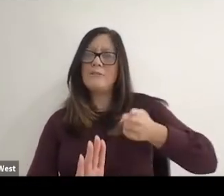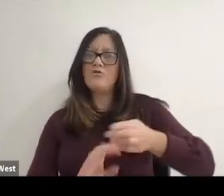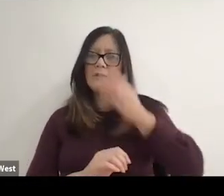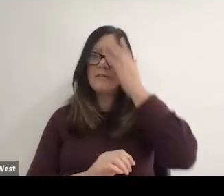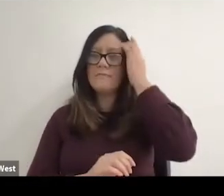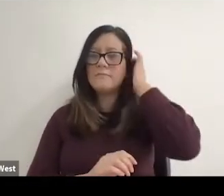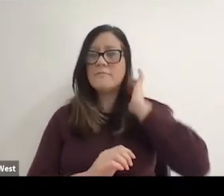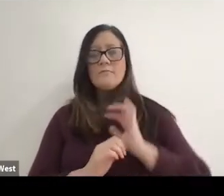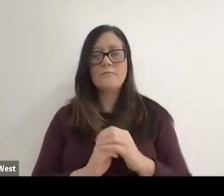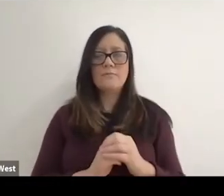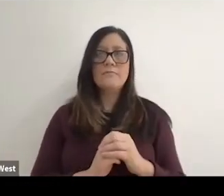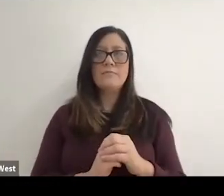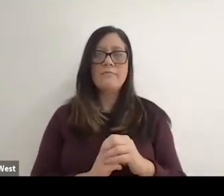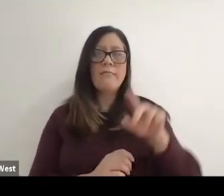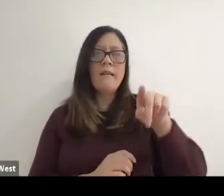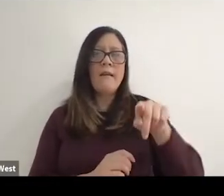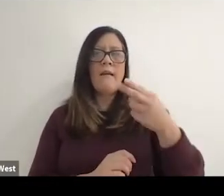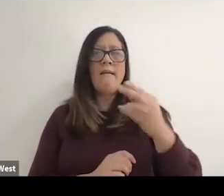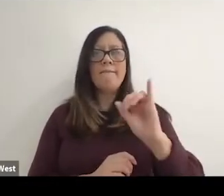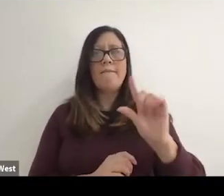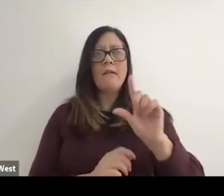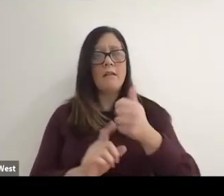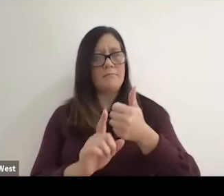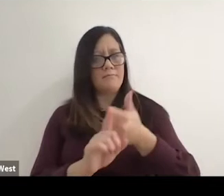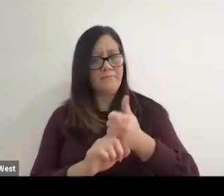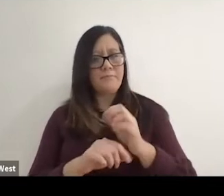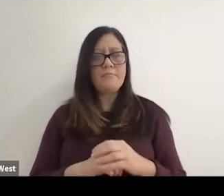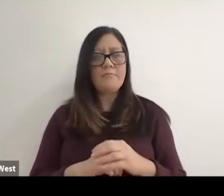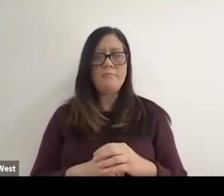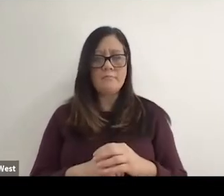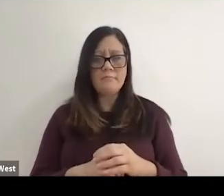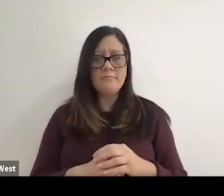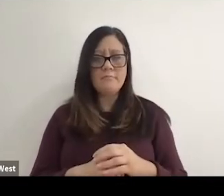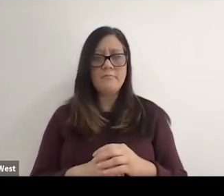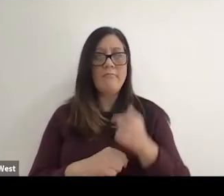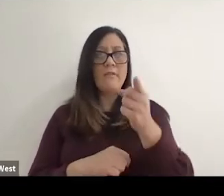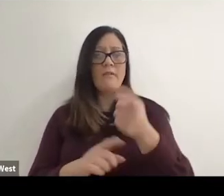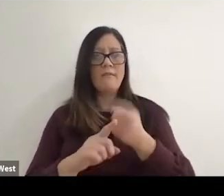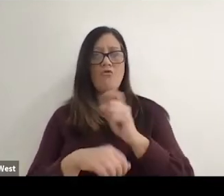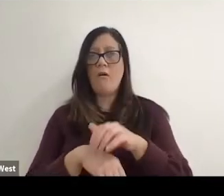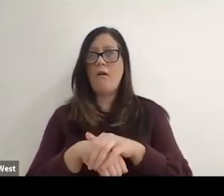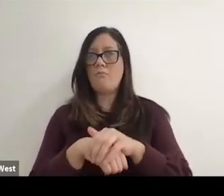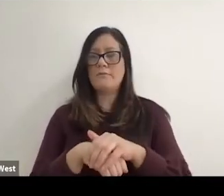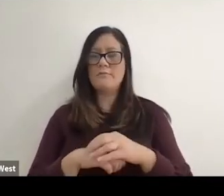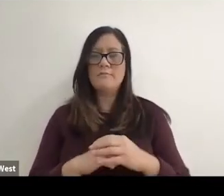But so let's go back a little bit in the history. Phil you were being a Brit